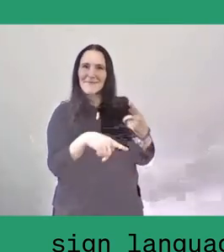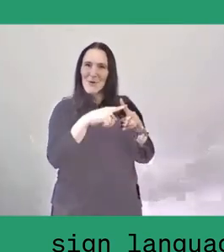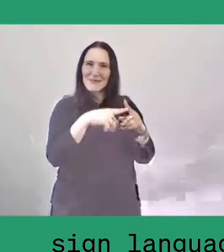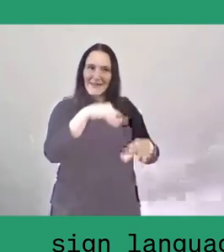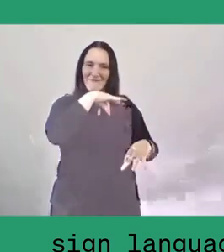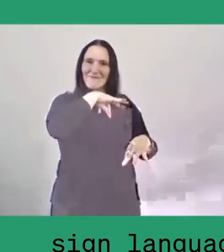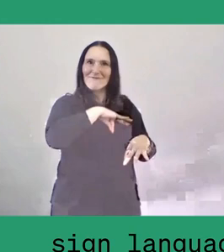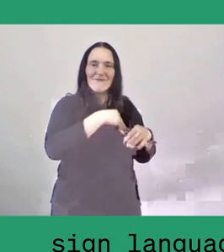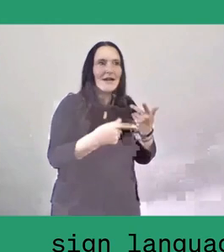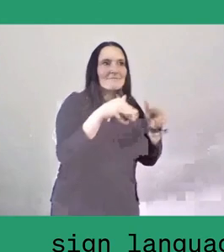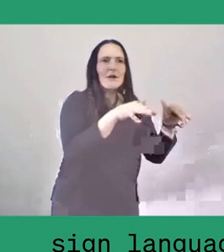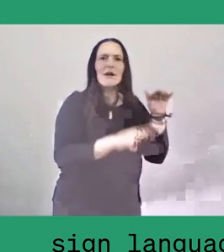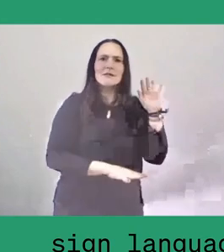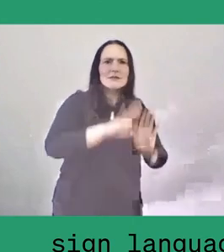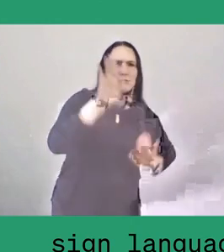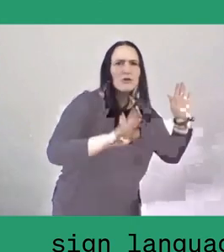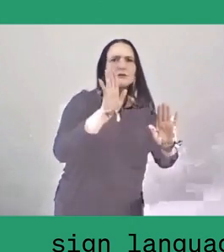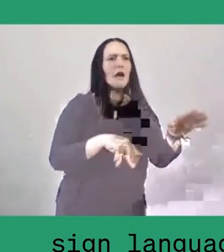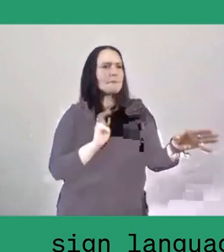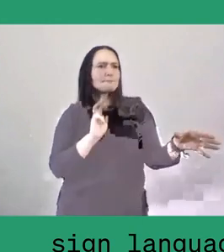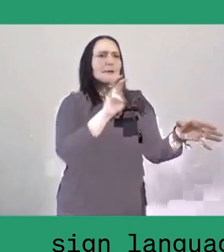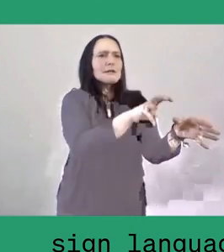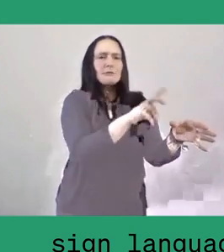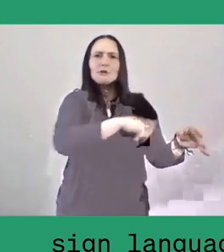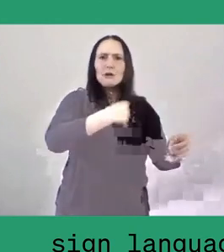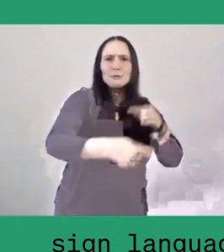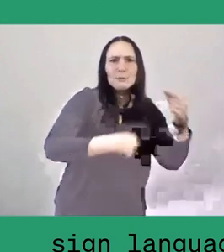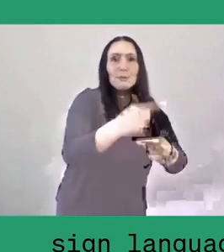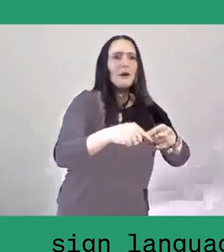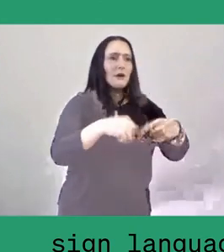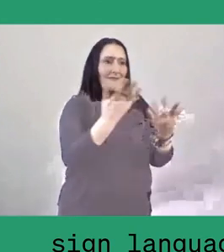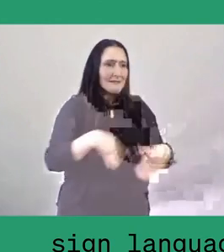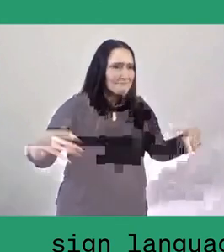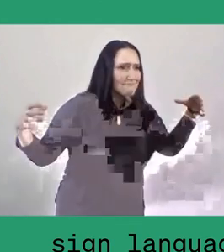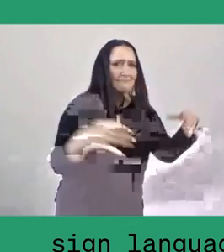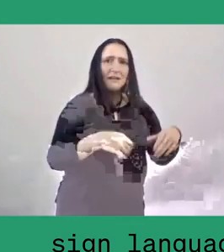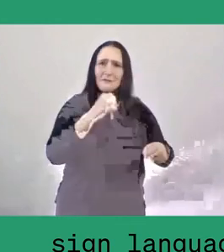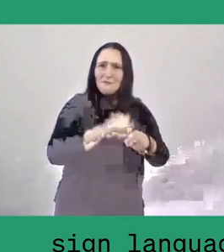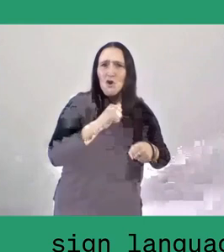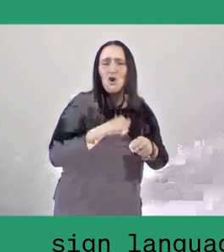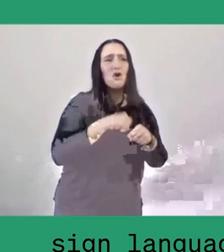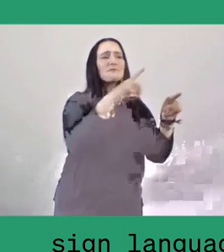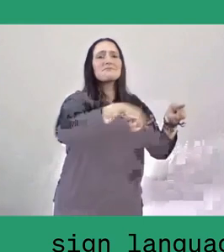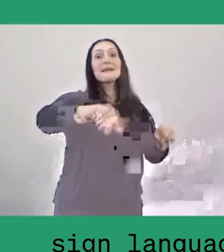the participatory process of working together with what we call in Indonesia "gotong royong".